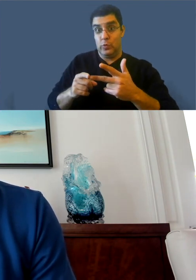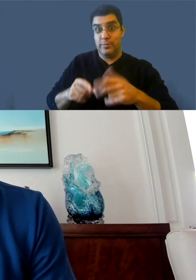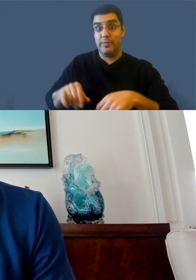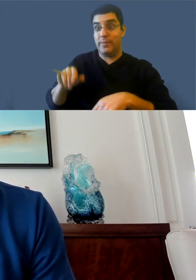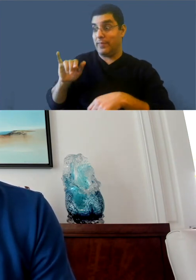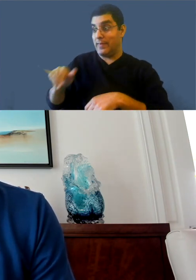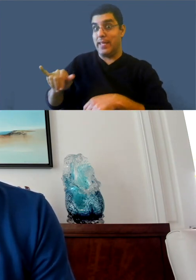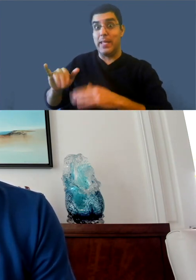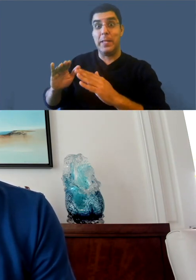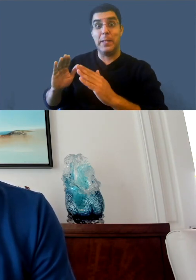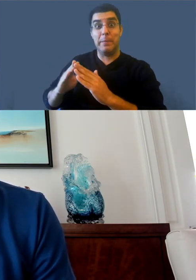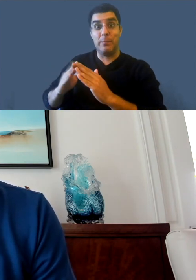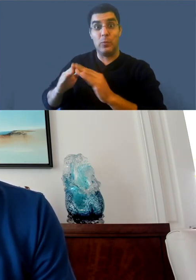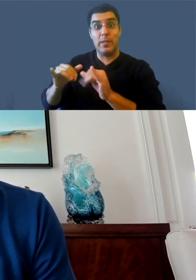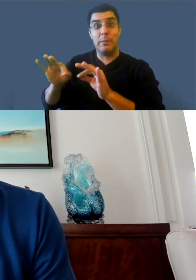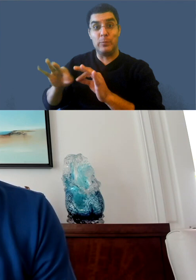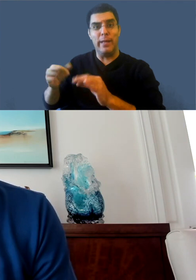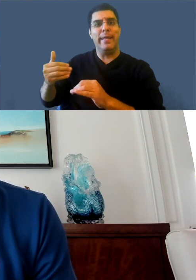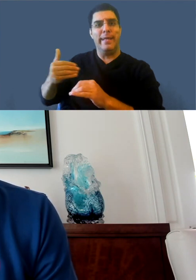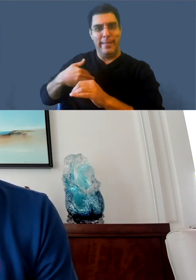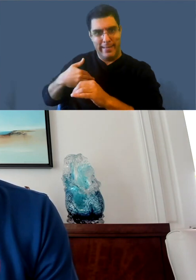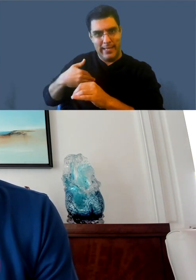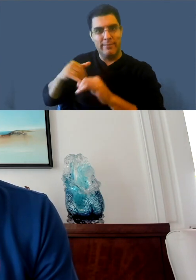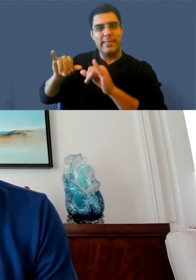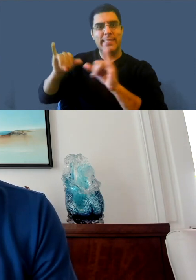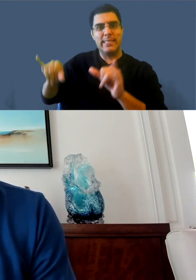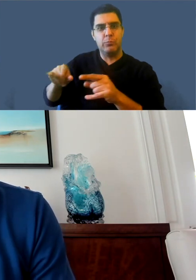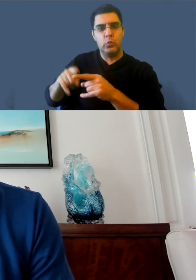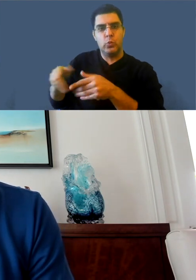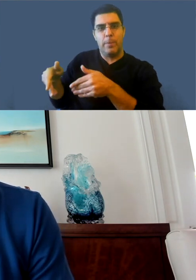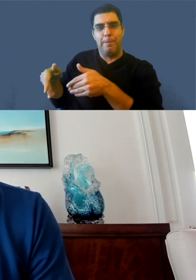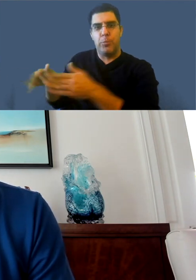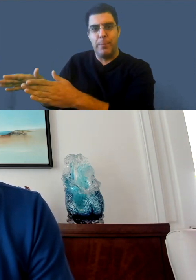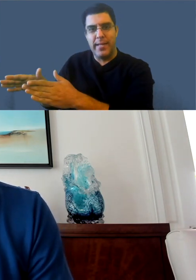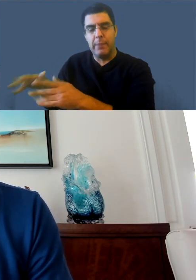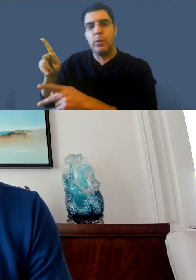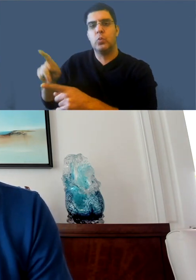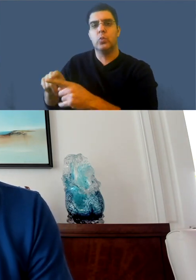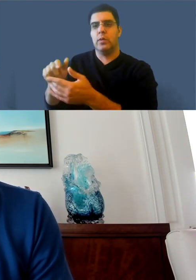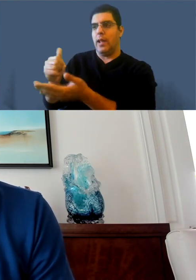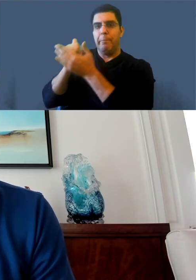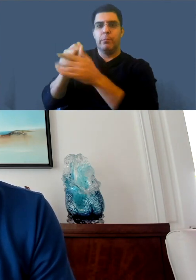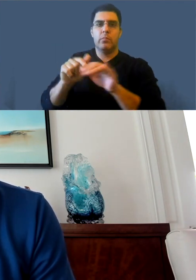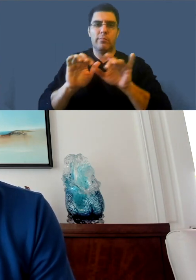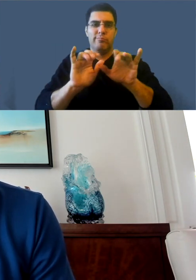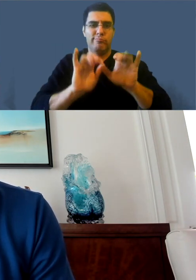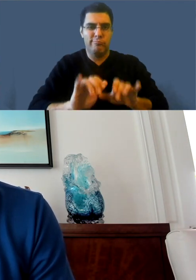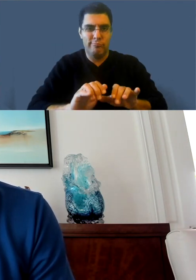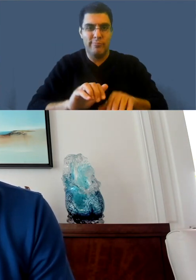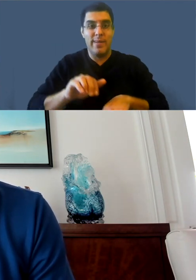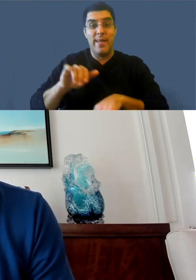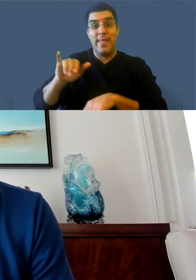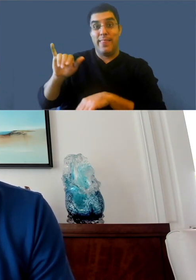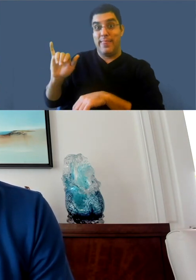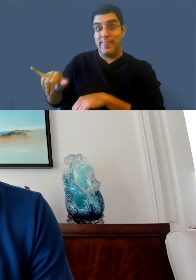And we've talked at length in the previous videos about the complexities with that system. But that's the system that we are retiring.